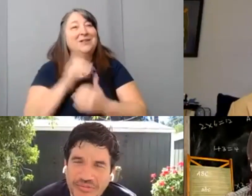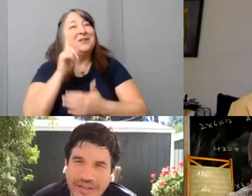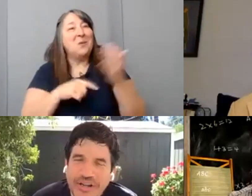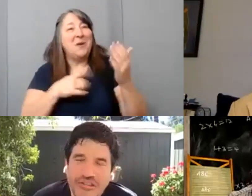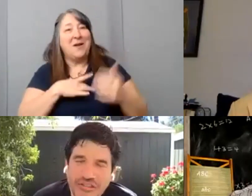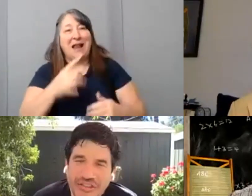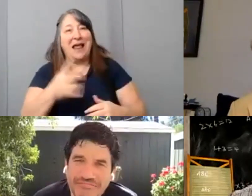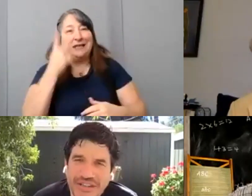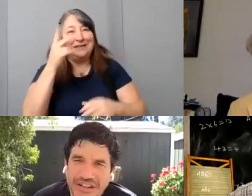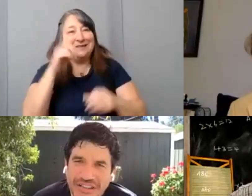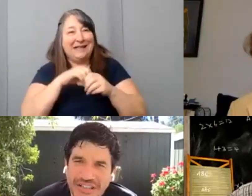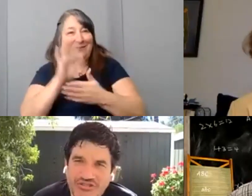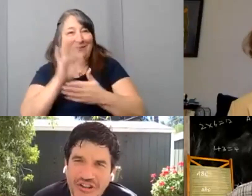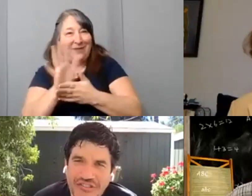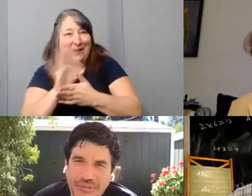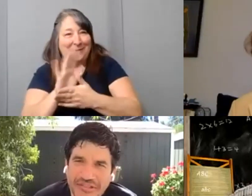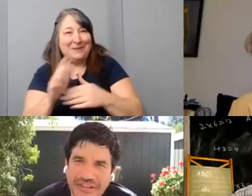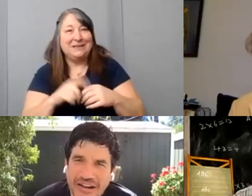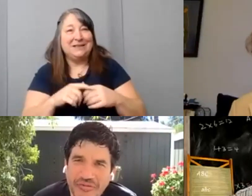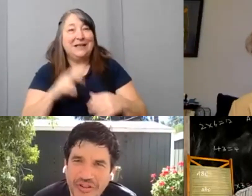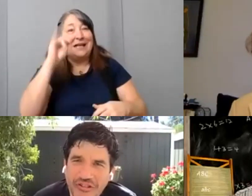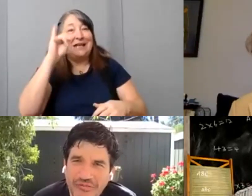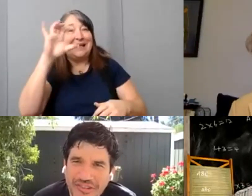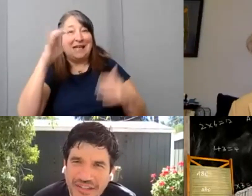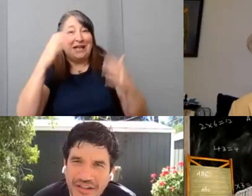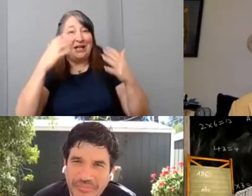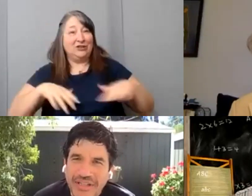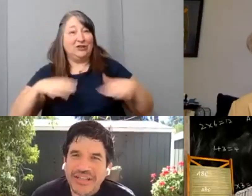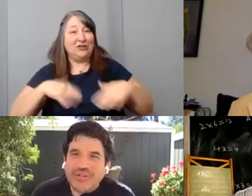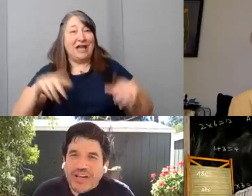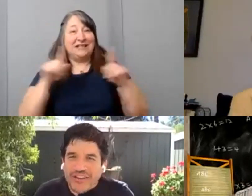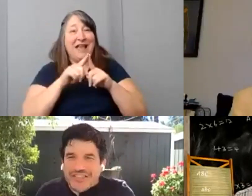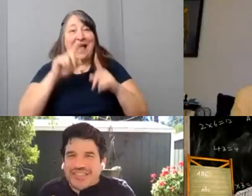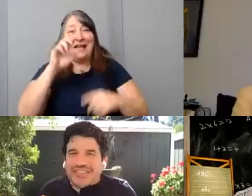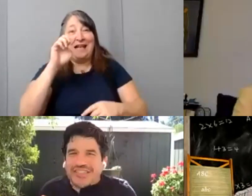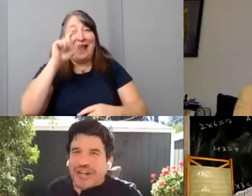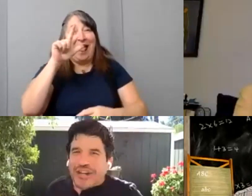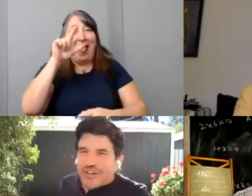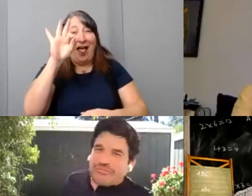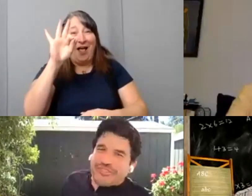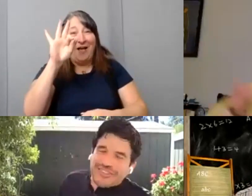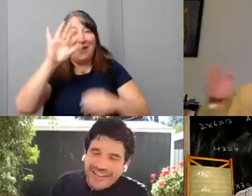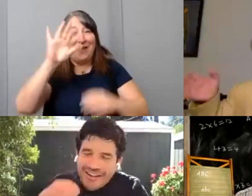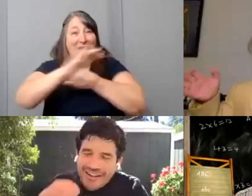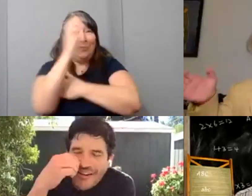I mean other than uh Nic dressed up as an elf at Christmas time? What I like to see in my films.